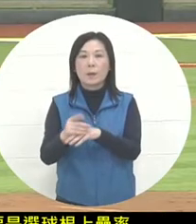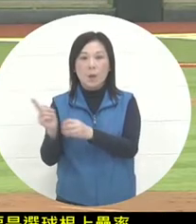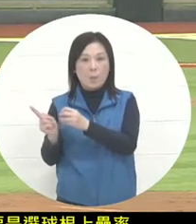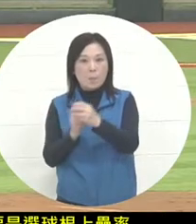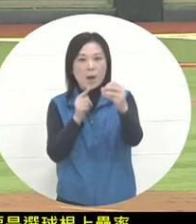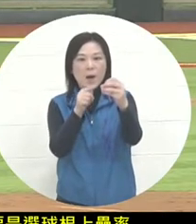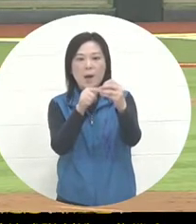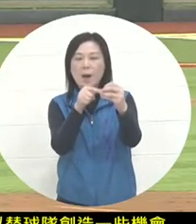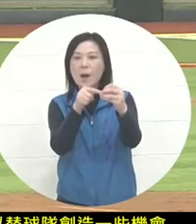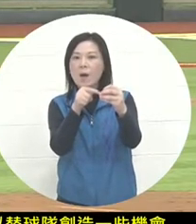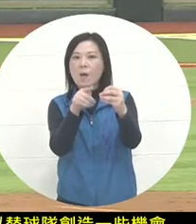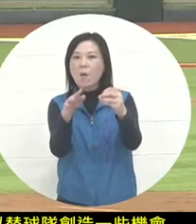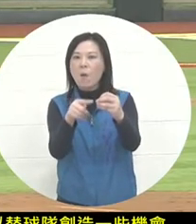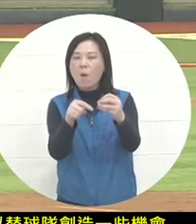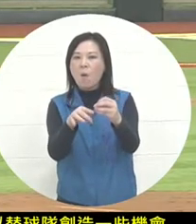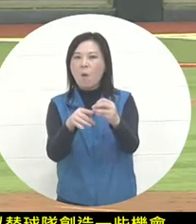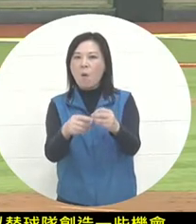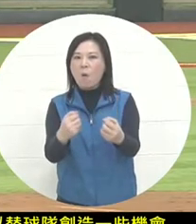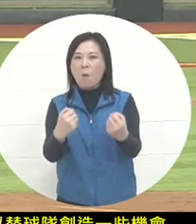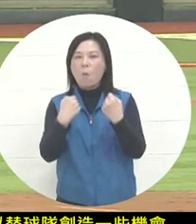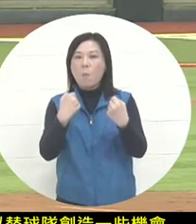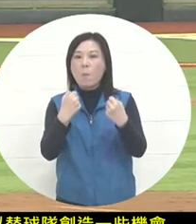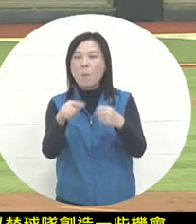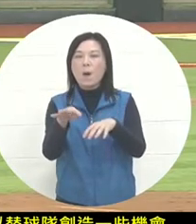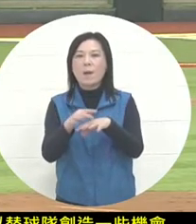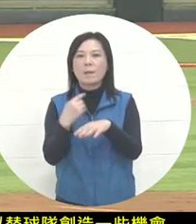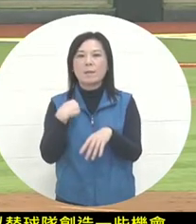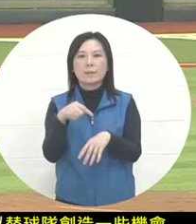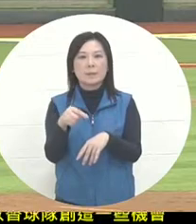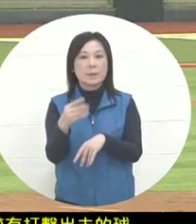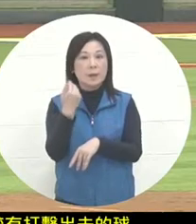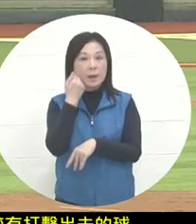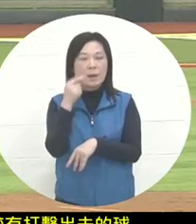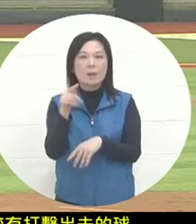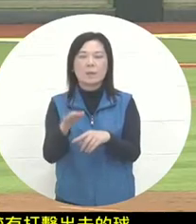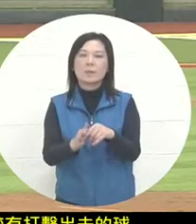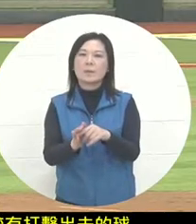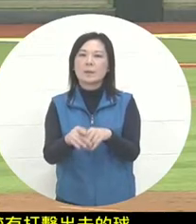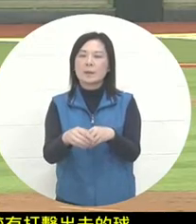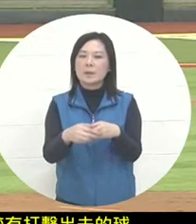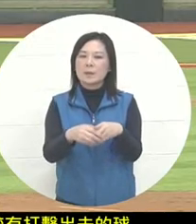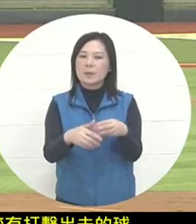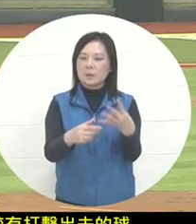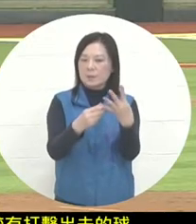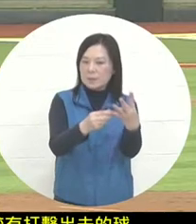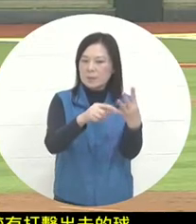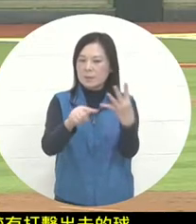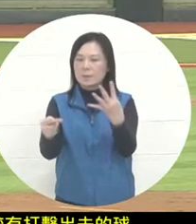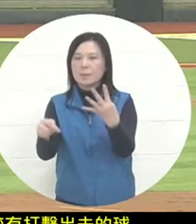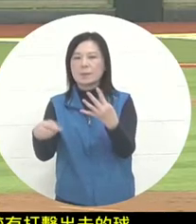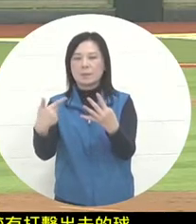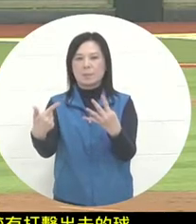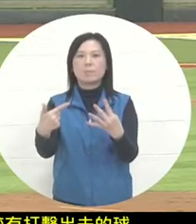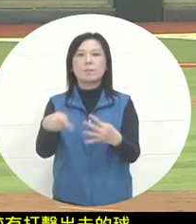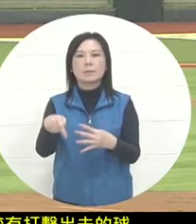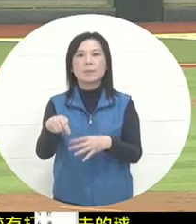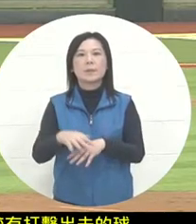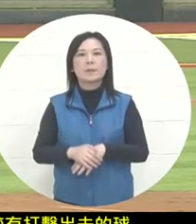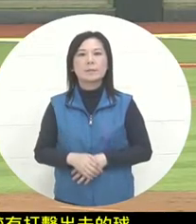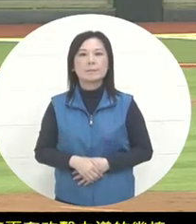has a few pounds that have more attacking power. Concentrate on this center pound. It is 4-6 pounds. To do this discouraging work